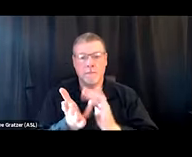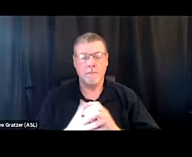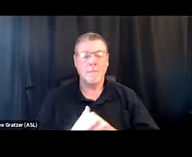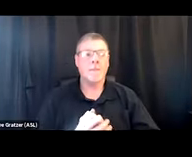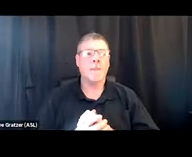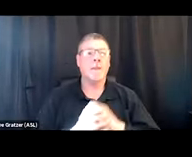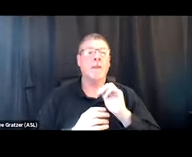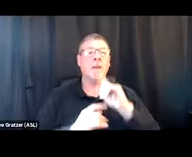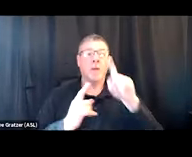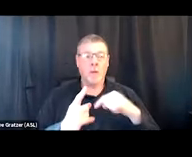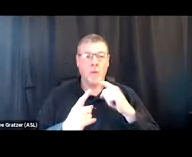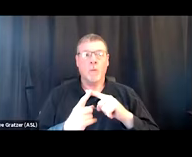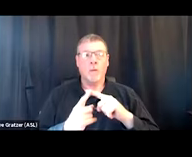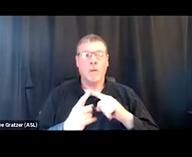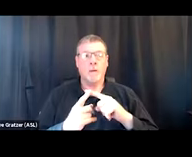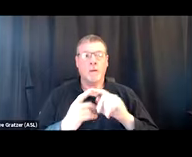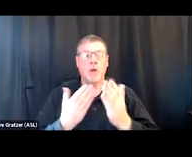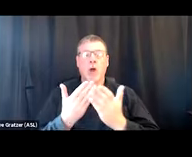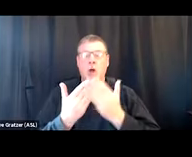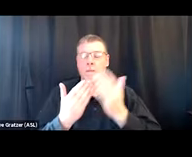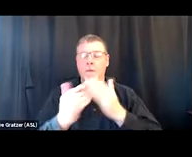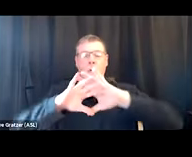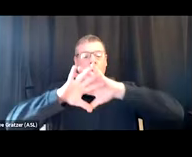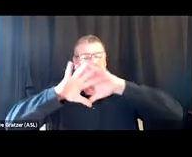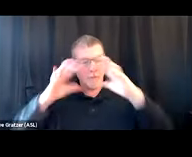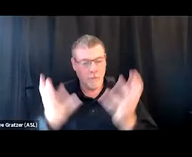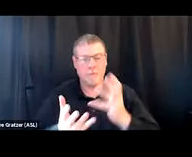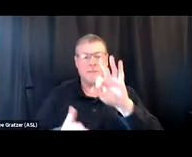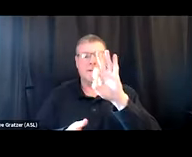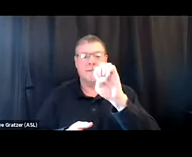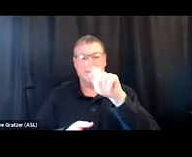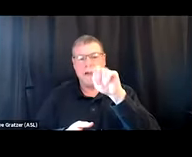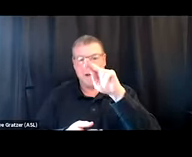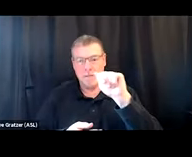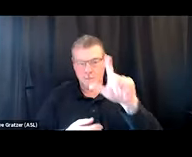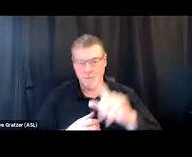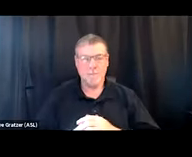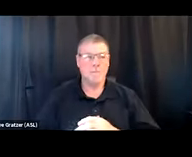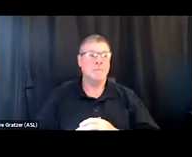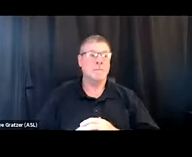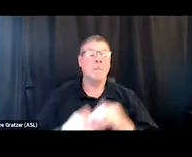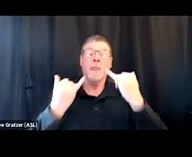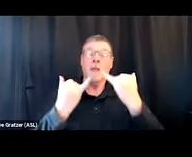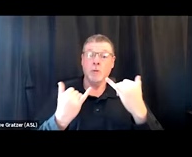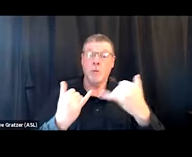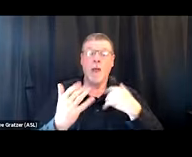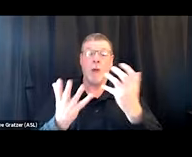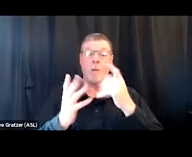when we're in an almost all fentanyl drug supply. So today I wanted to turn your attention to the fact